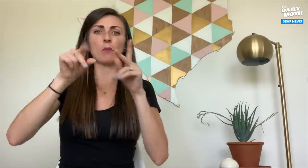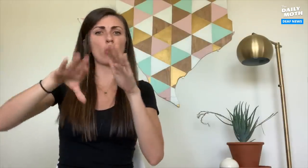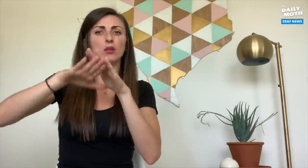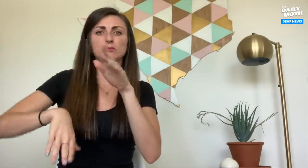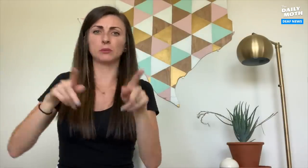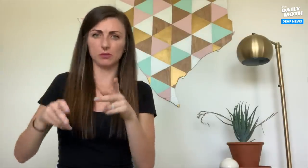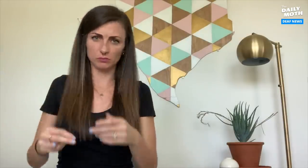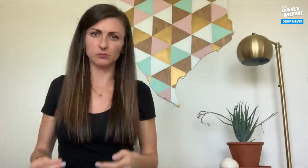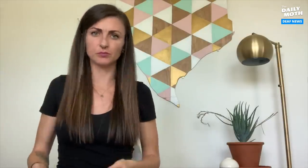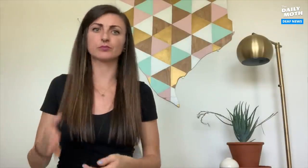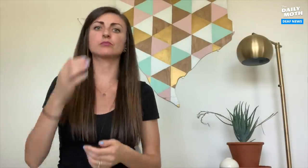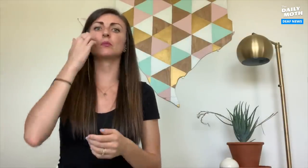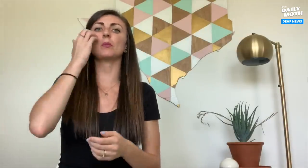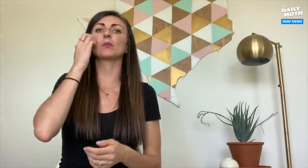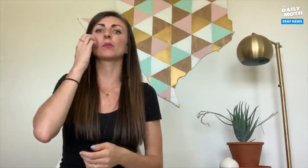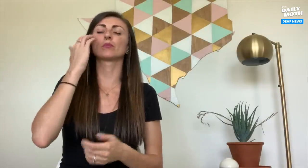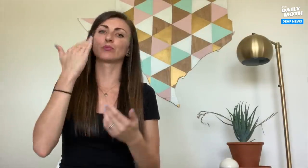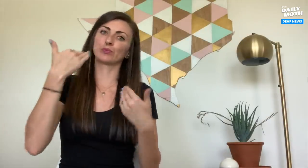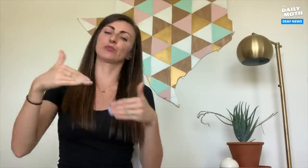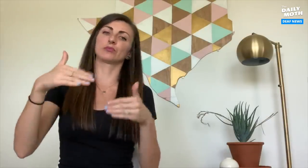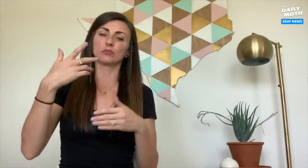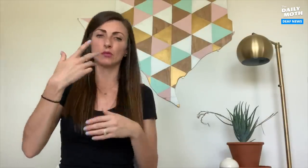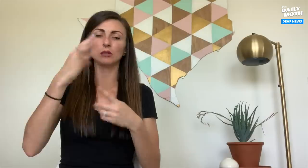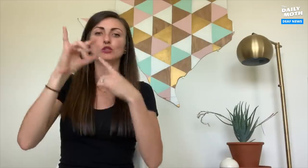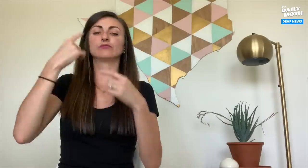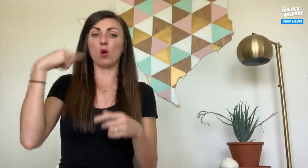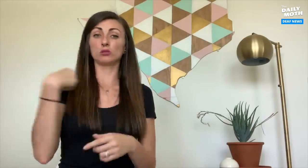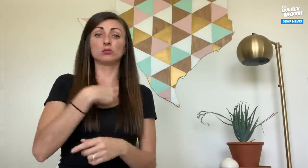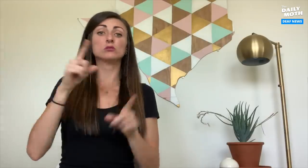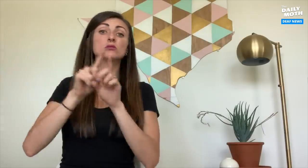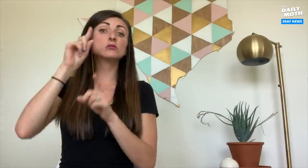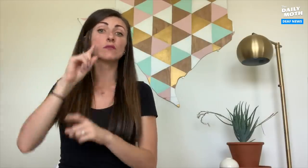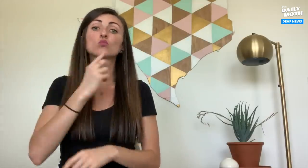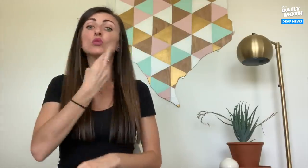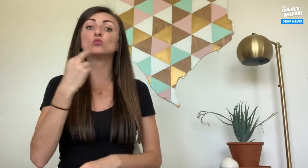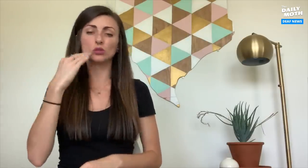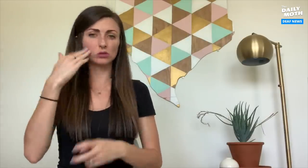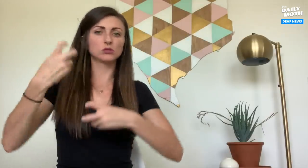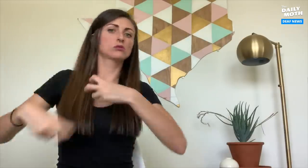to 6 people. This can feel quite jarring, especially for us deaf people,